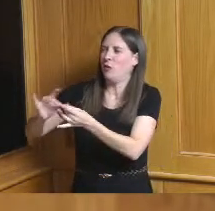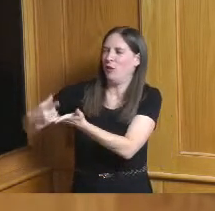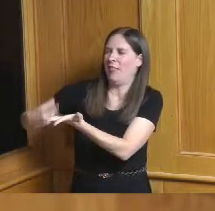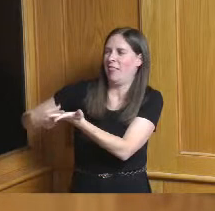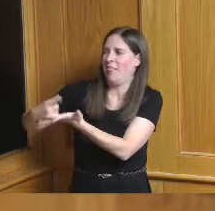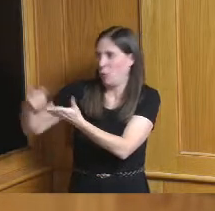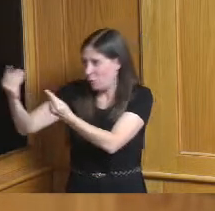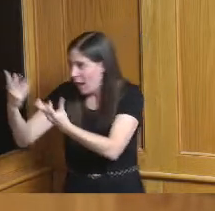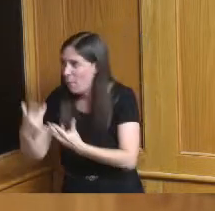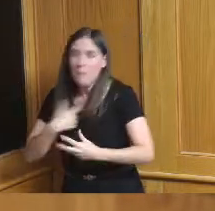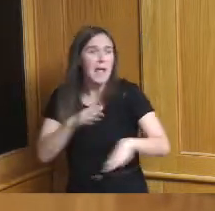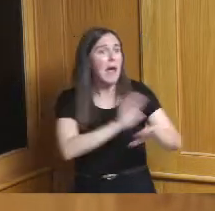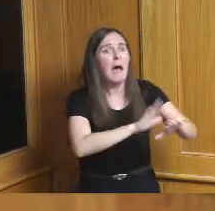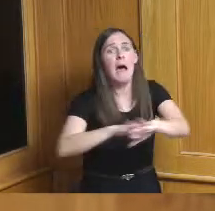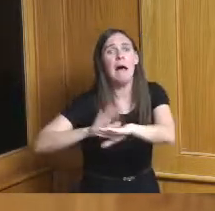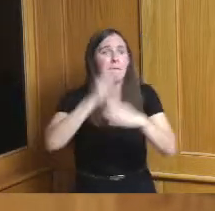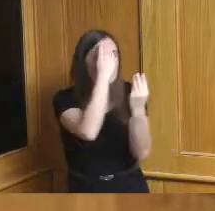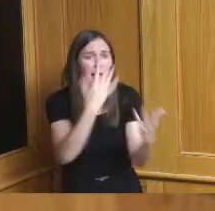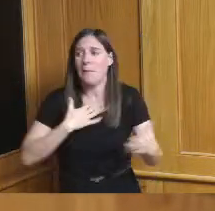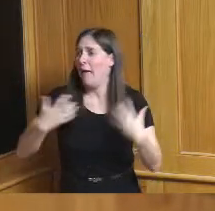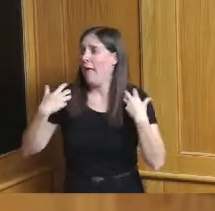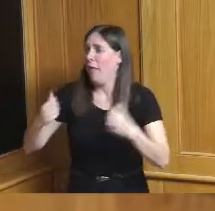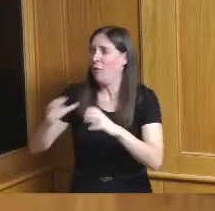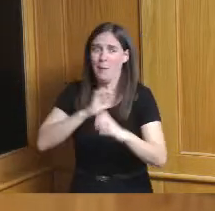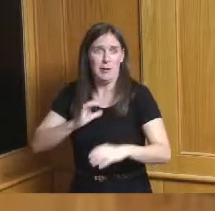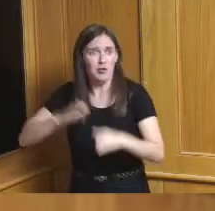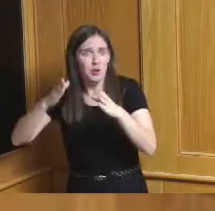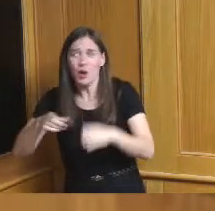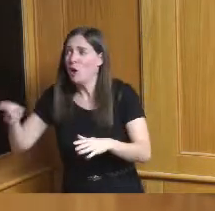I said my health Commissioner said you got to get one of these kits and hold it in the house